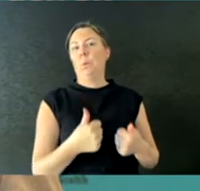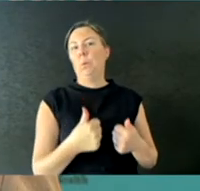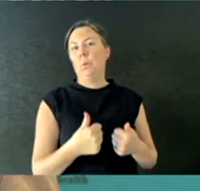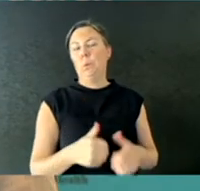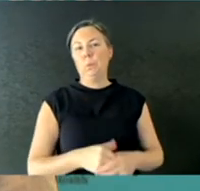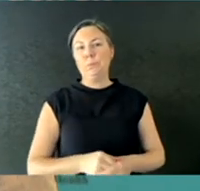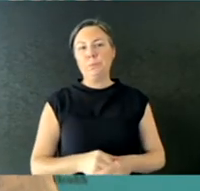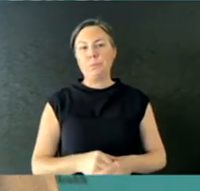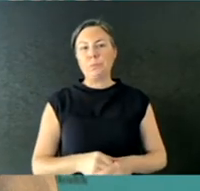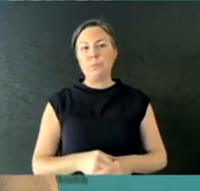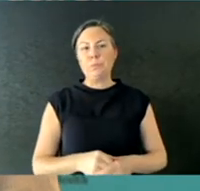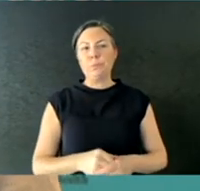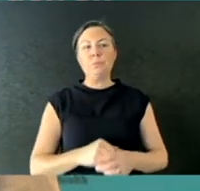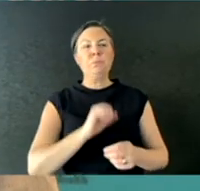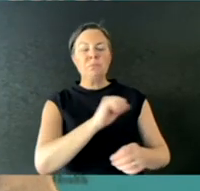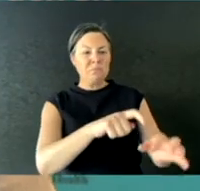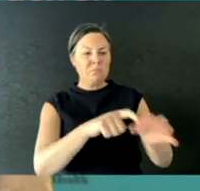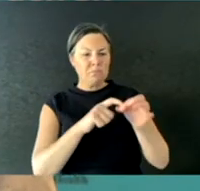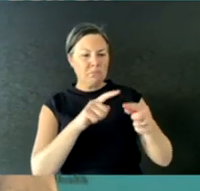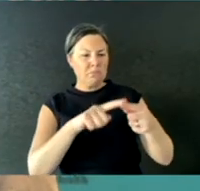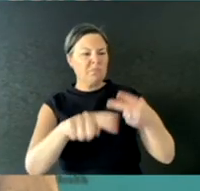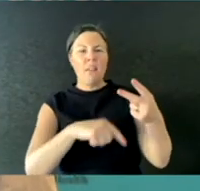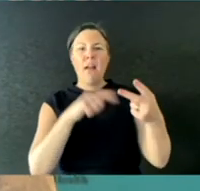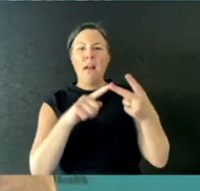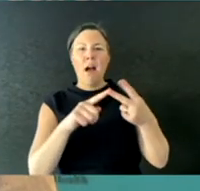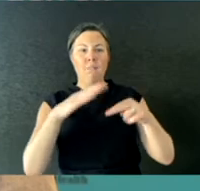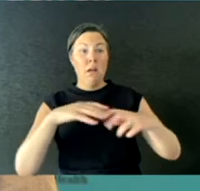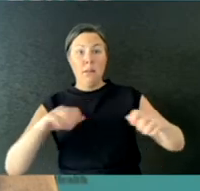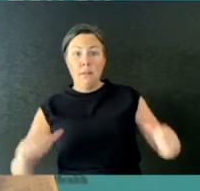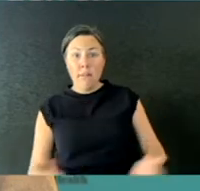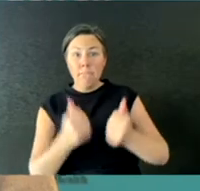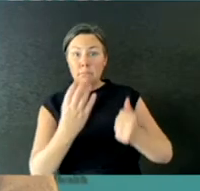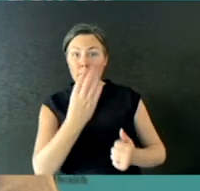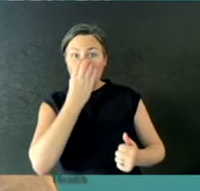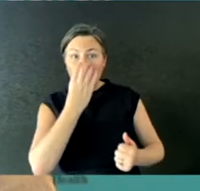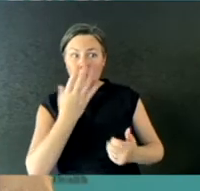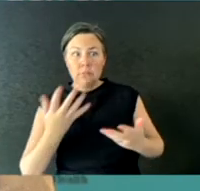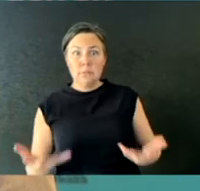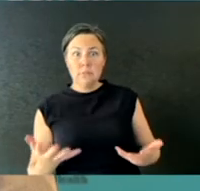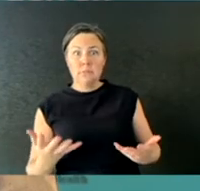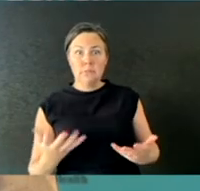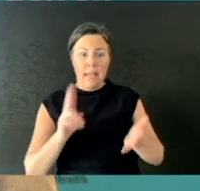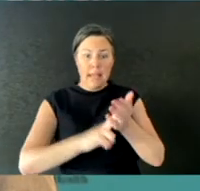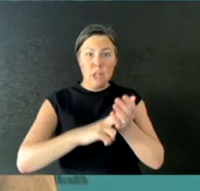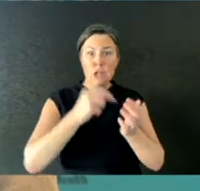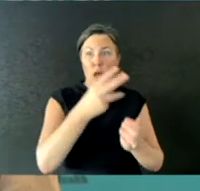To move to the second part of your question, in terms of supply of N95 masks and what is actually available on the market.